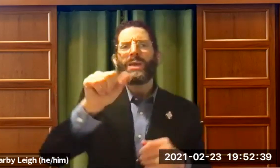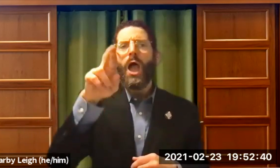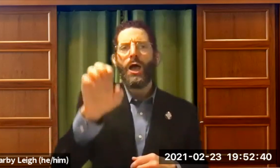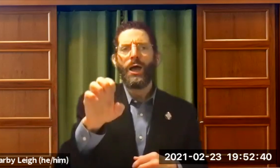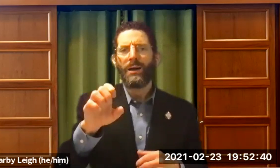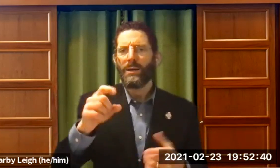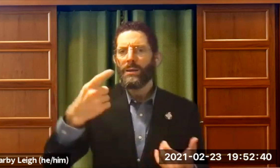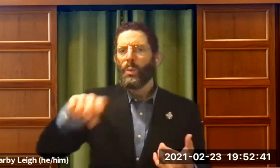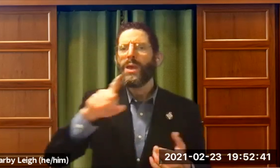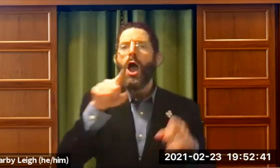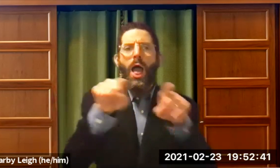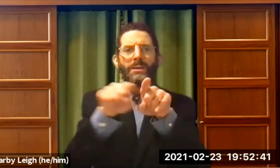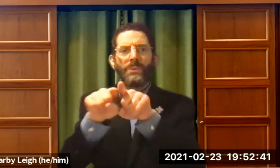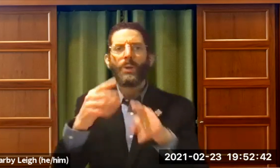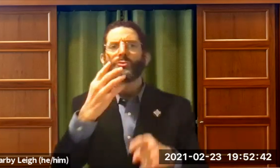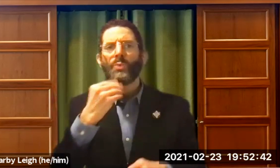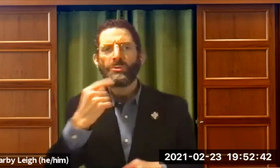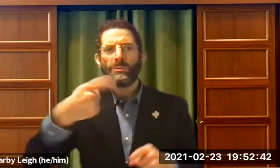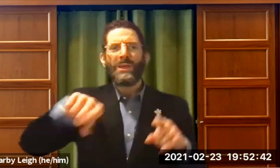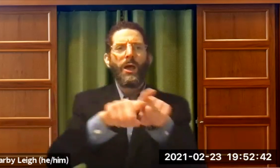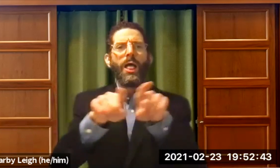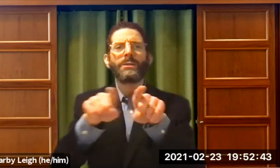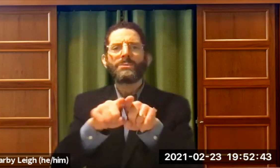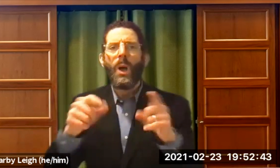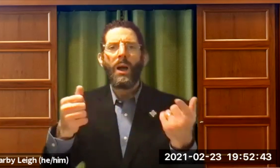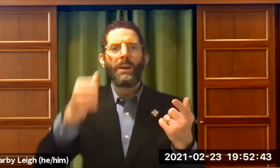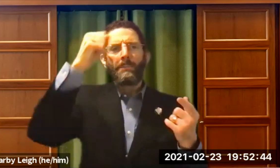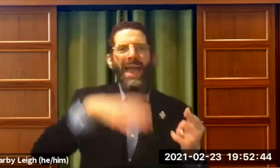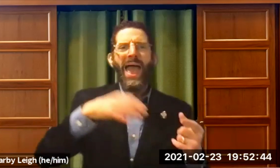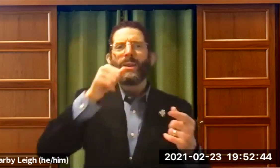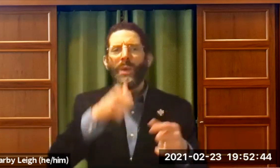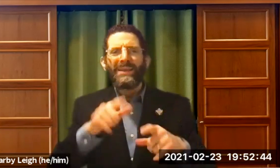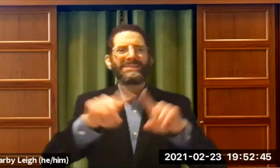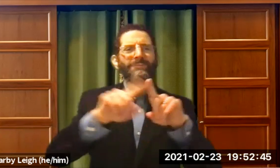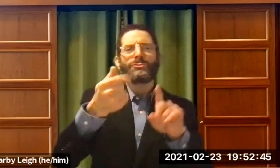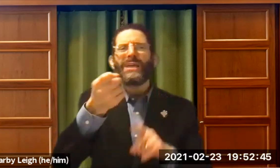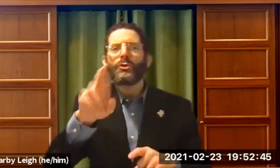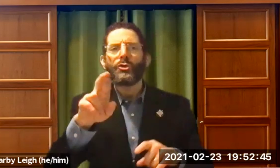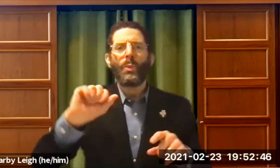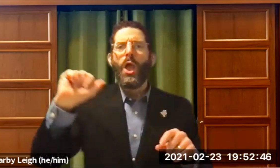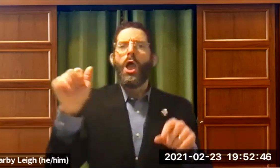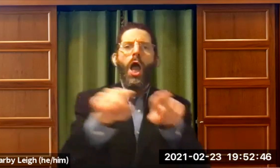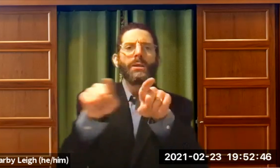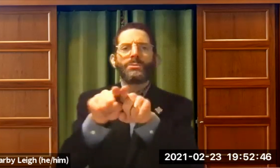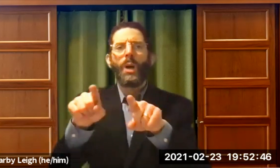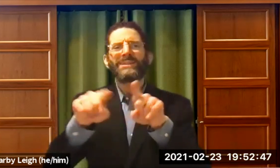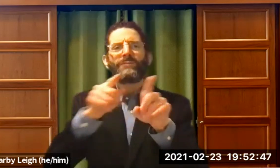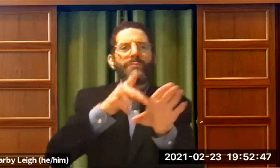I feel like I don't know enough about my identity. I know about my deaf identity. But I know fiem a man or woman